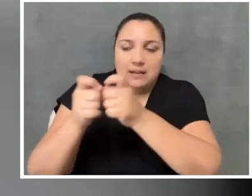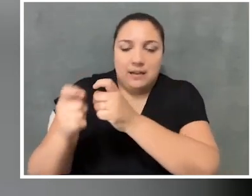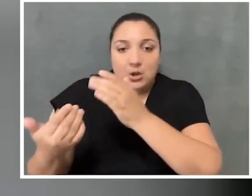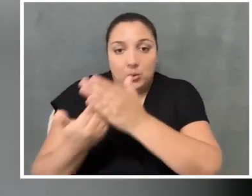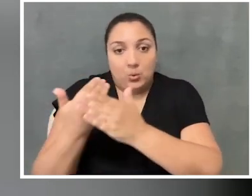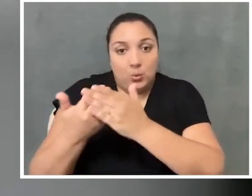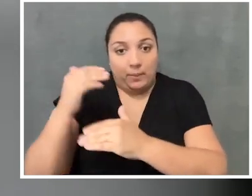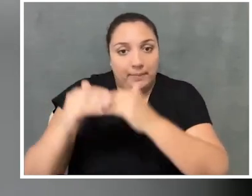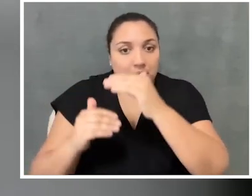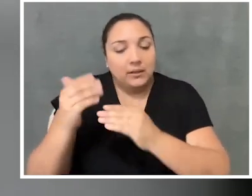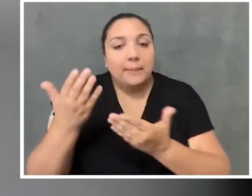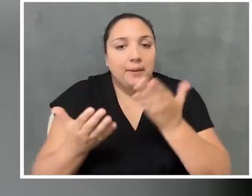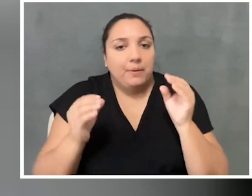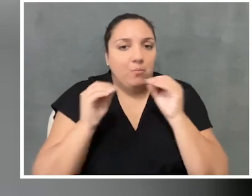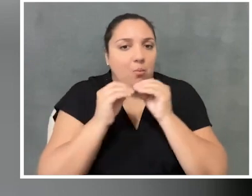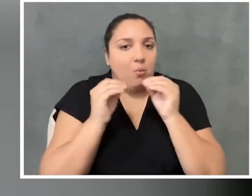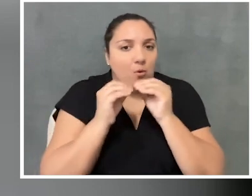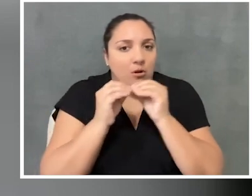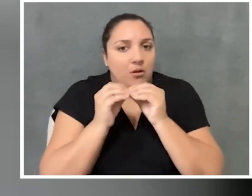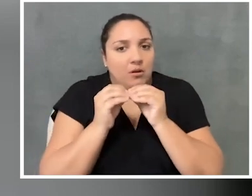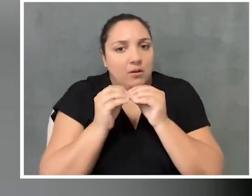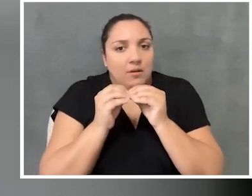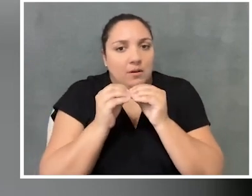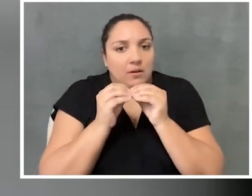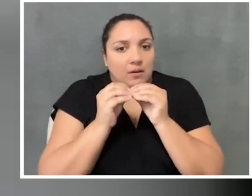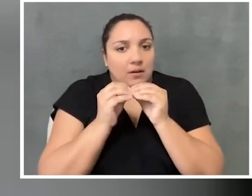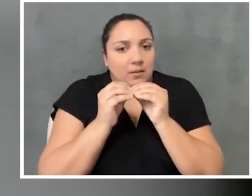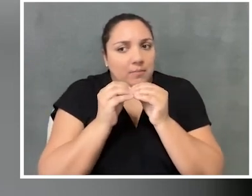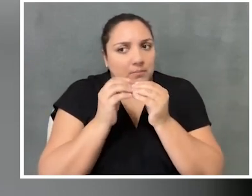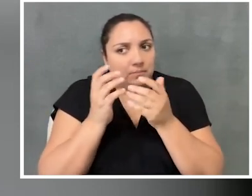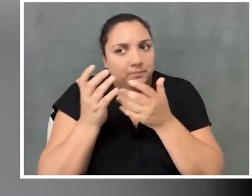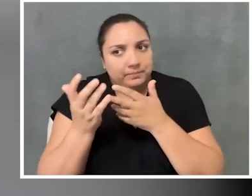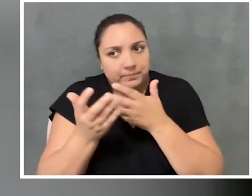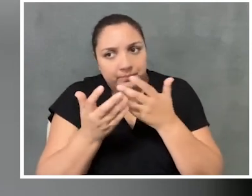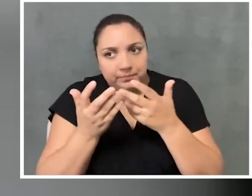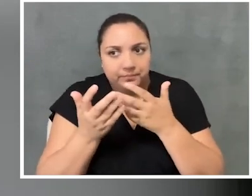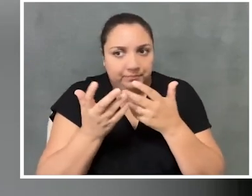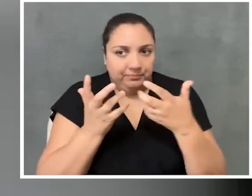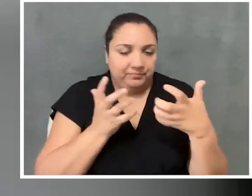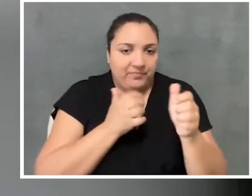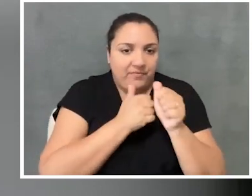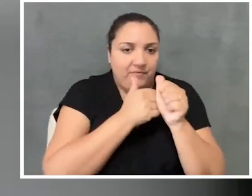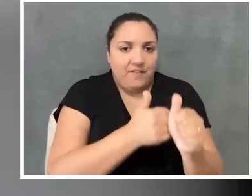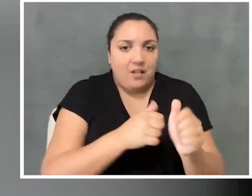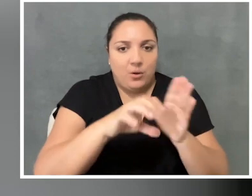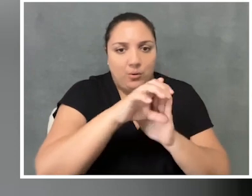maybe are a little bit more sort of up to code, at least in terms of base-level compliance,